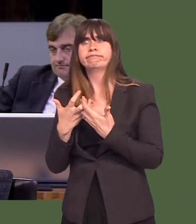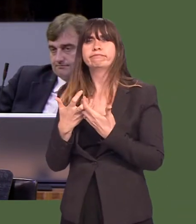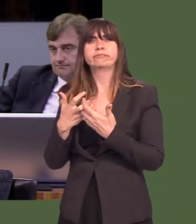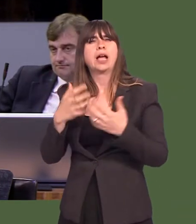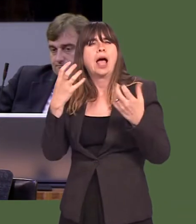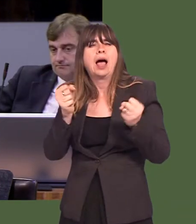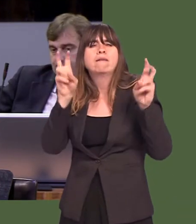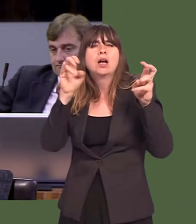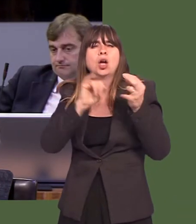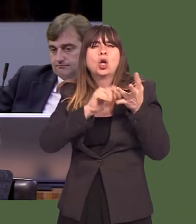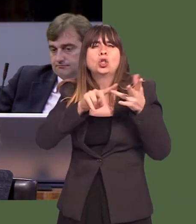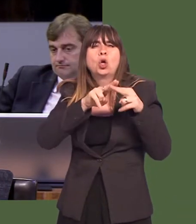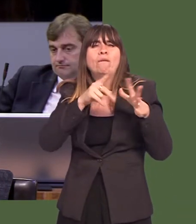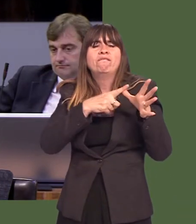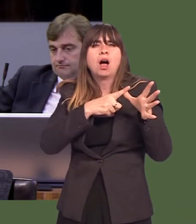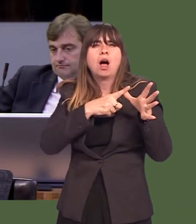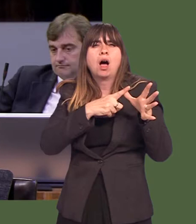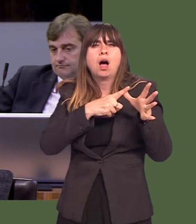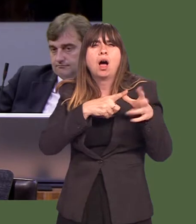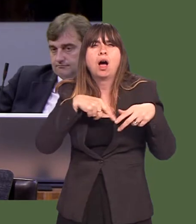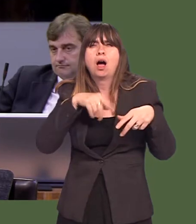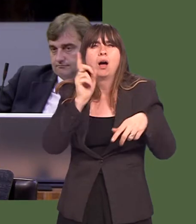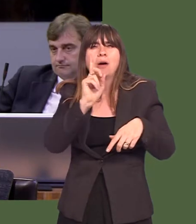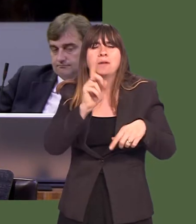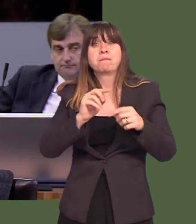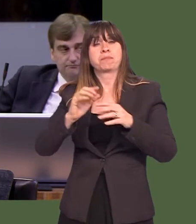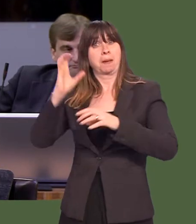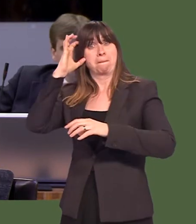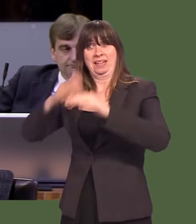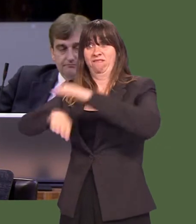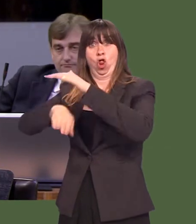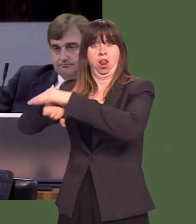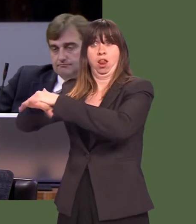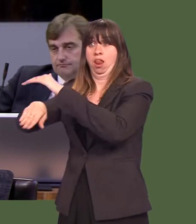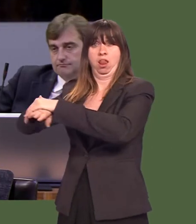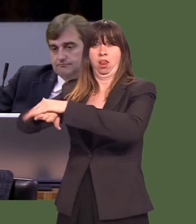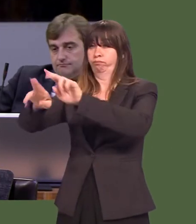that there is a ësofa systemí working in north Wales, where, if a bed is not available